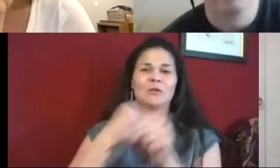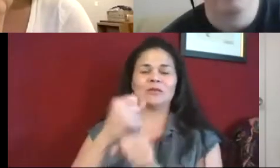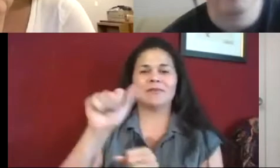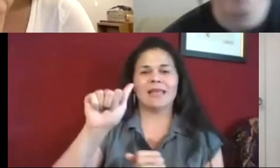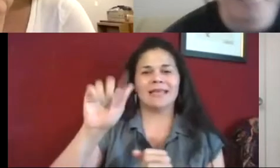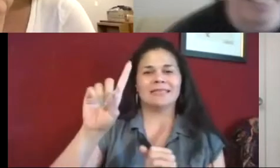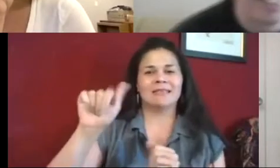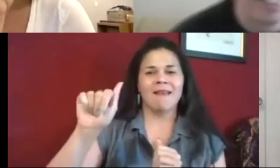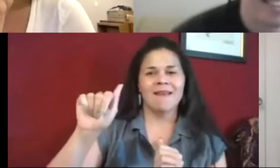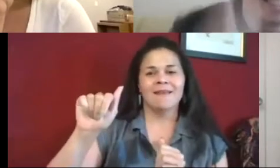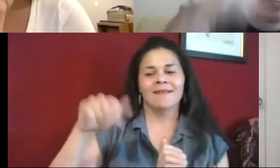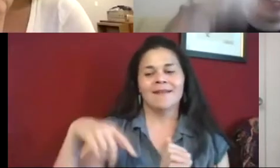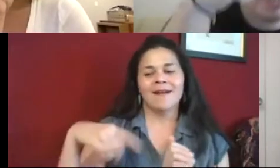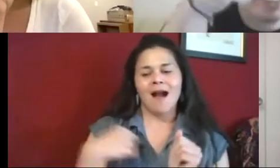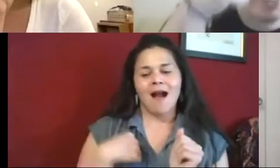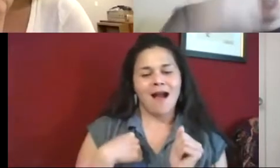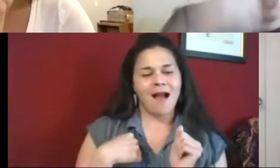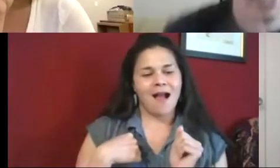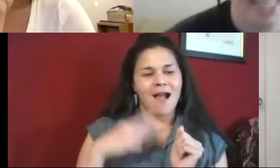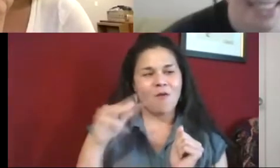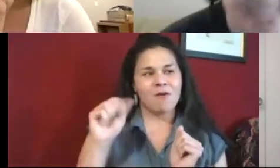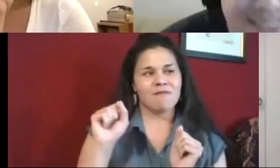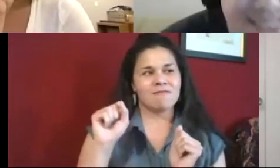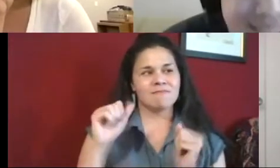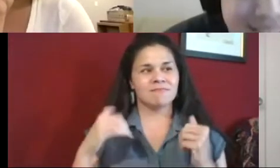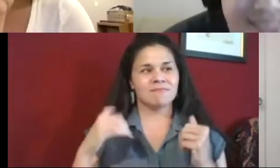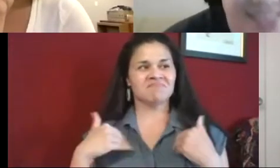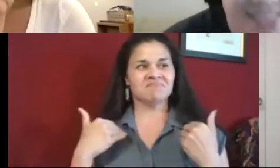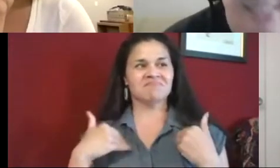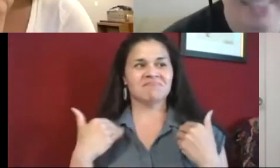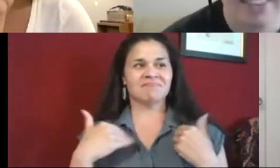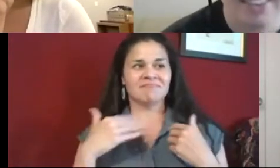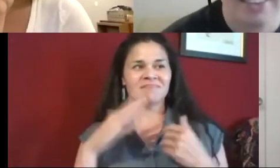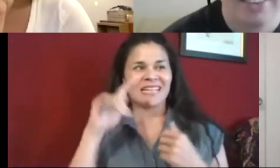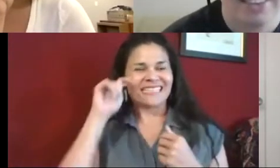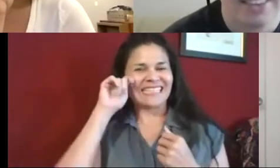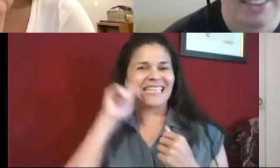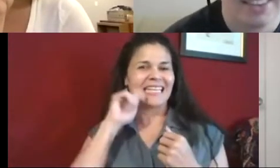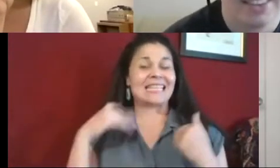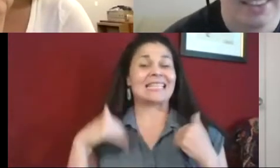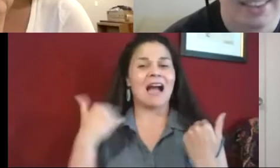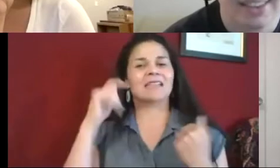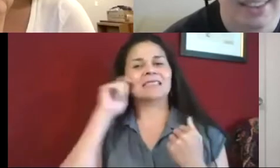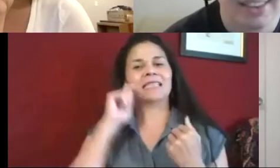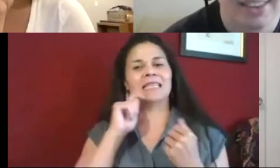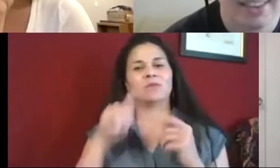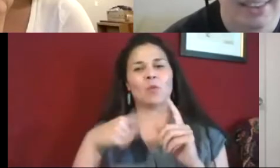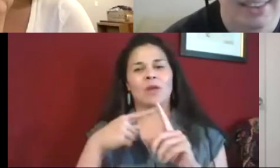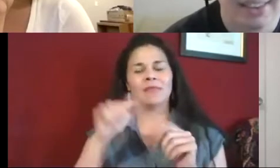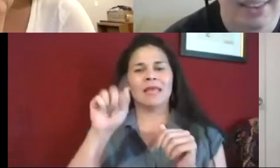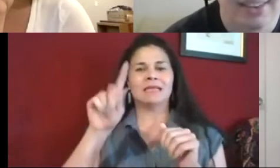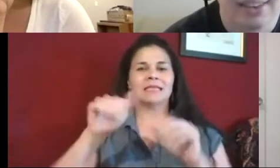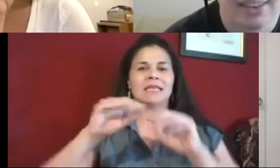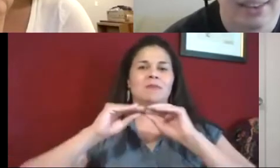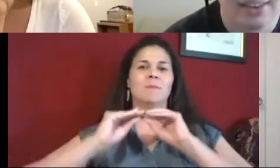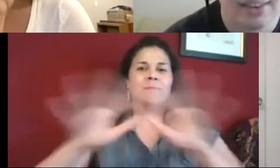conversation in the 30th anniversary of American Disabilities Act. When I was a